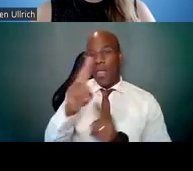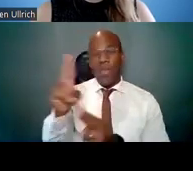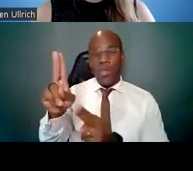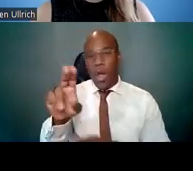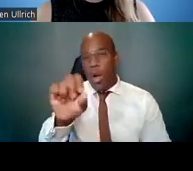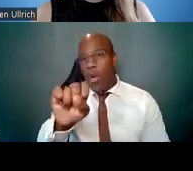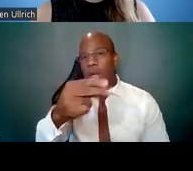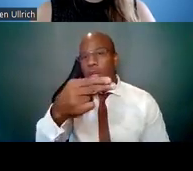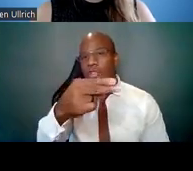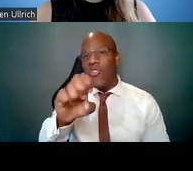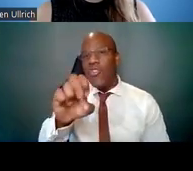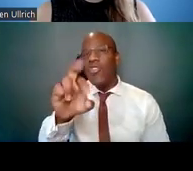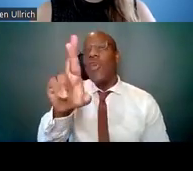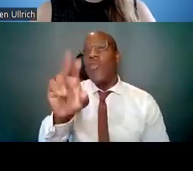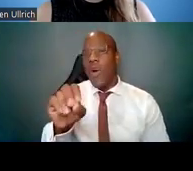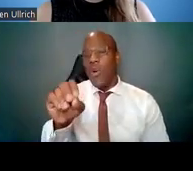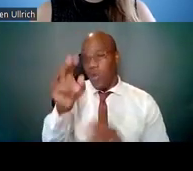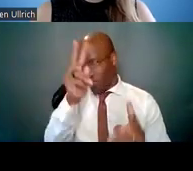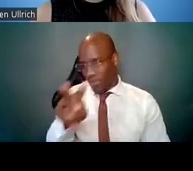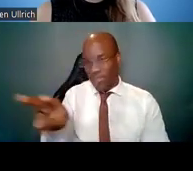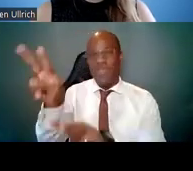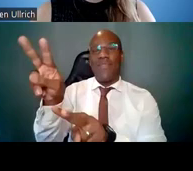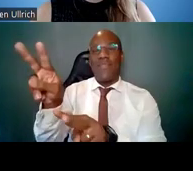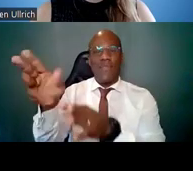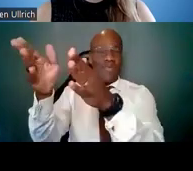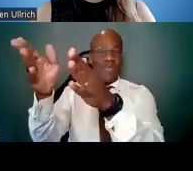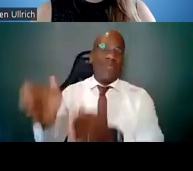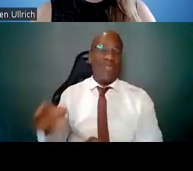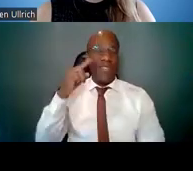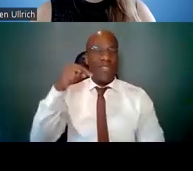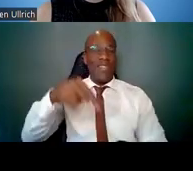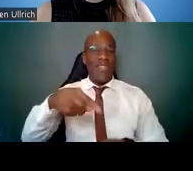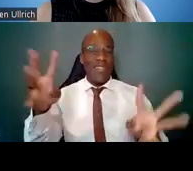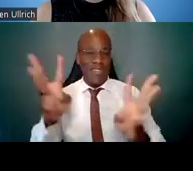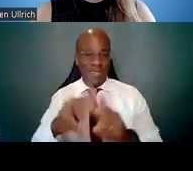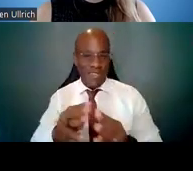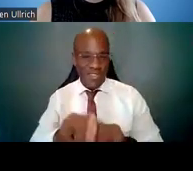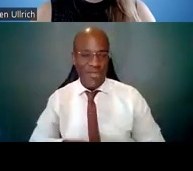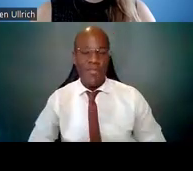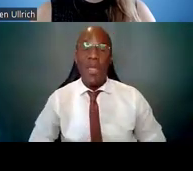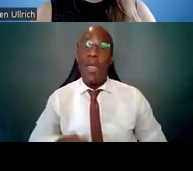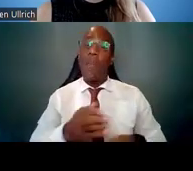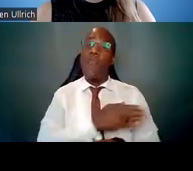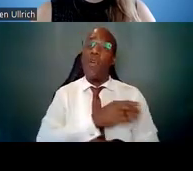Before we get started, we want to acknowledge that this is a lot of material to cover,